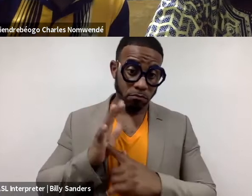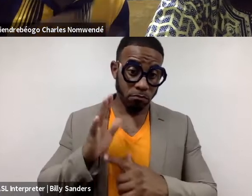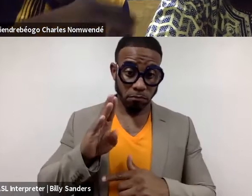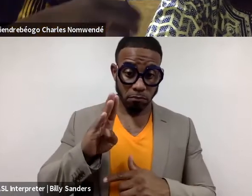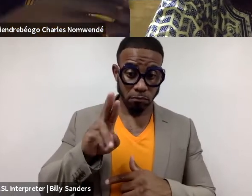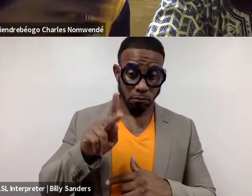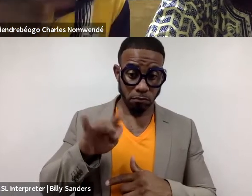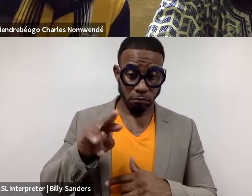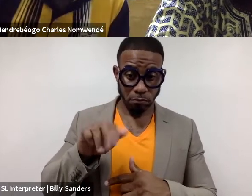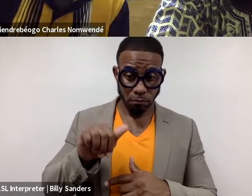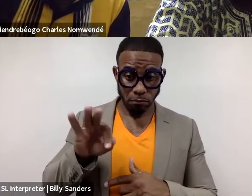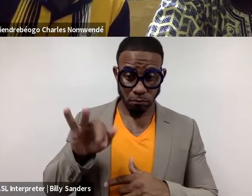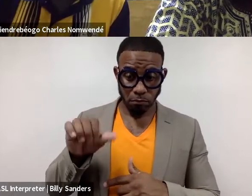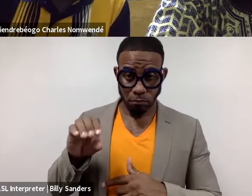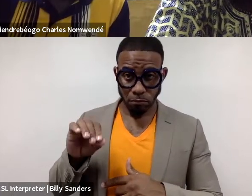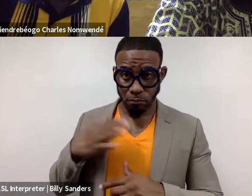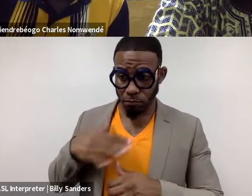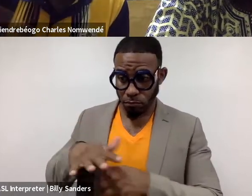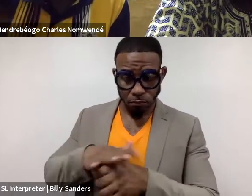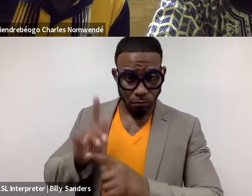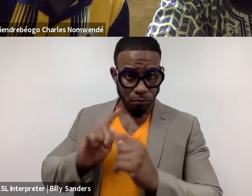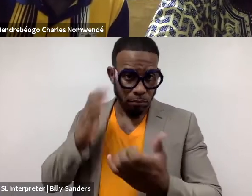in my field that I am known."